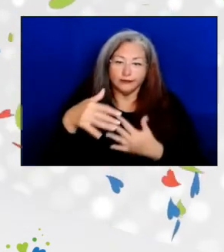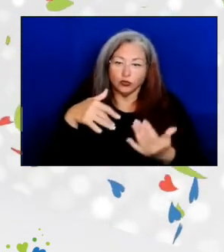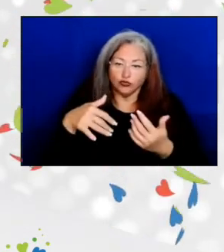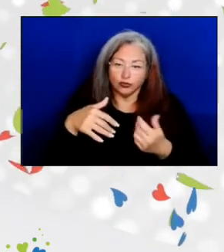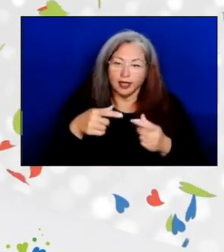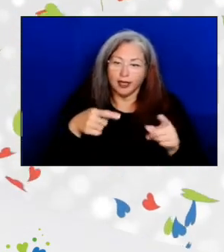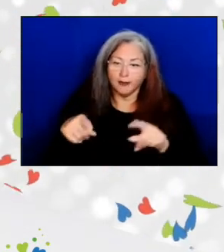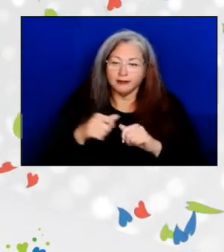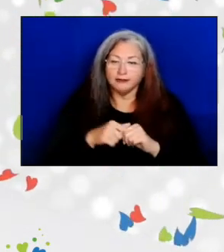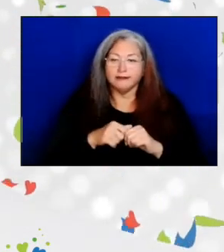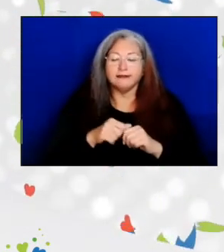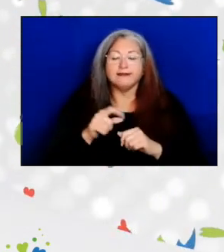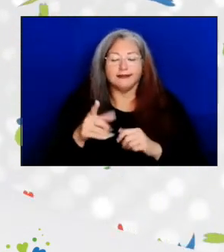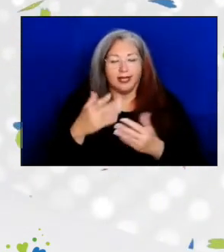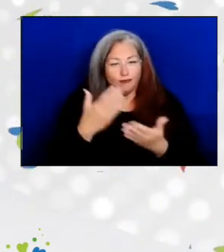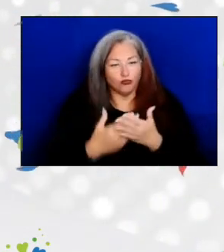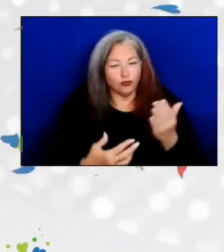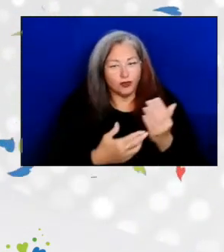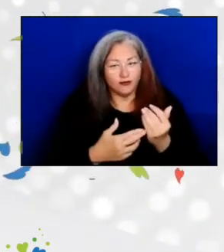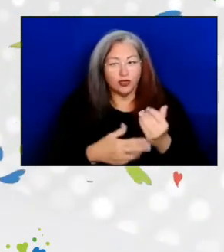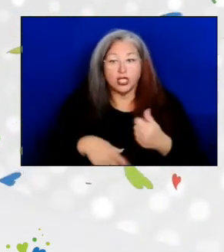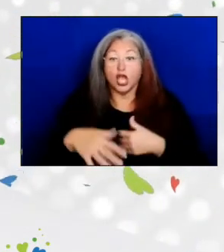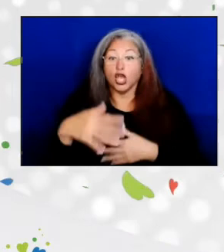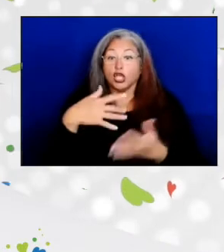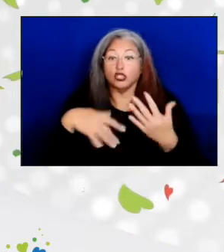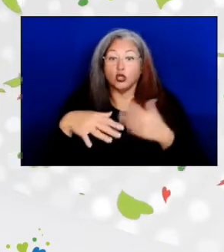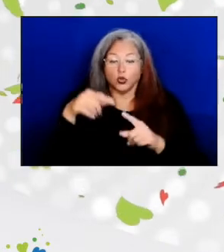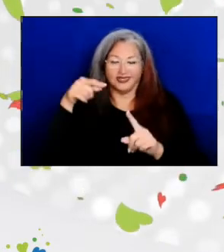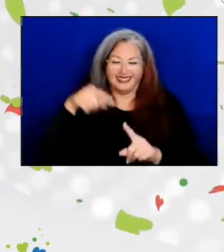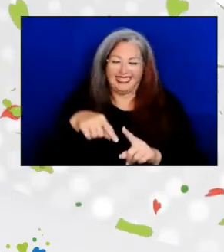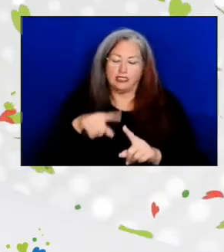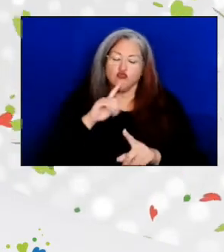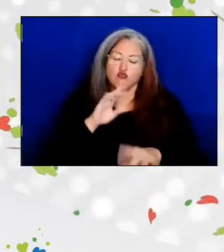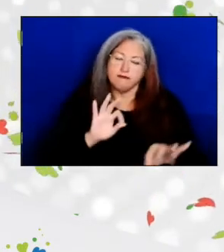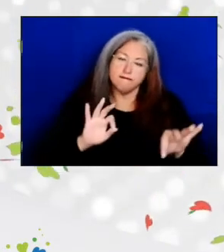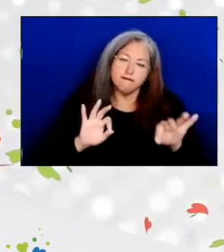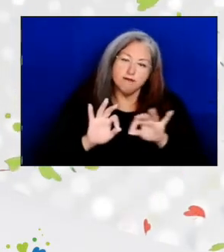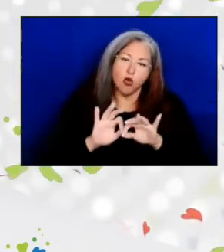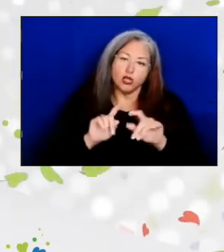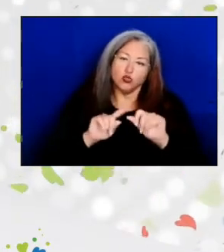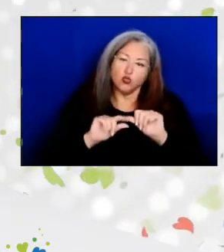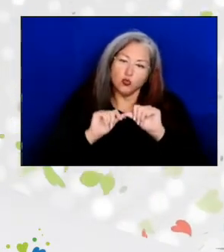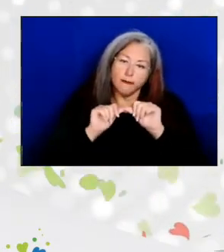and reinforced that social interaction is essential for remaining physically,